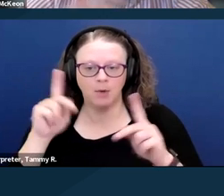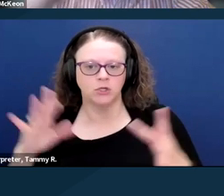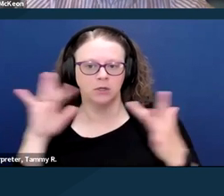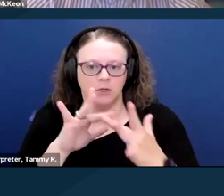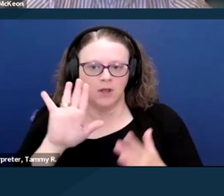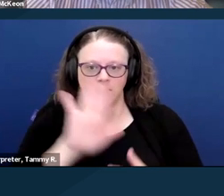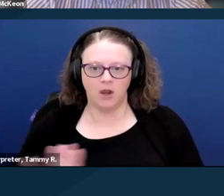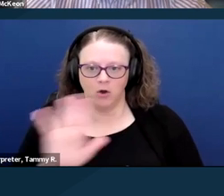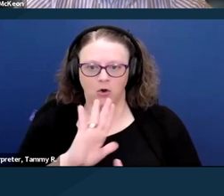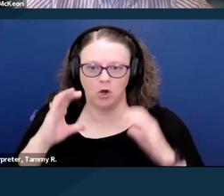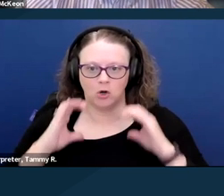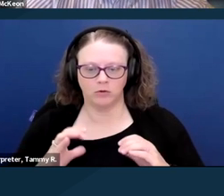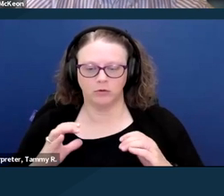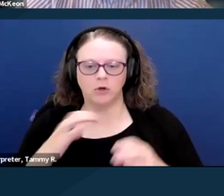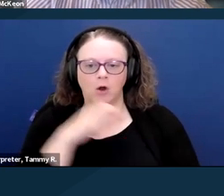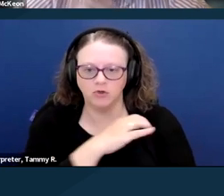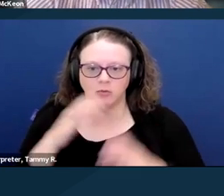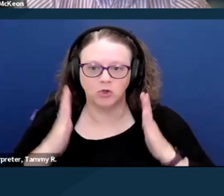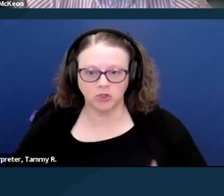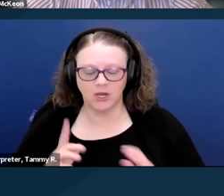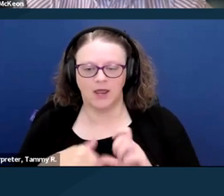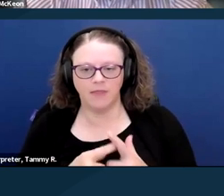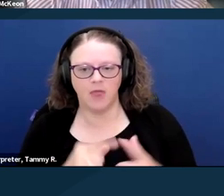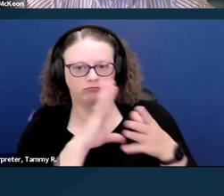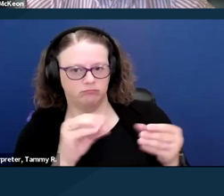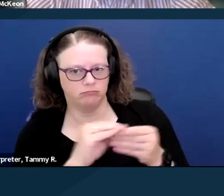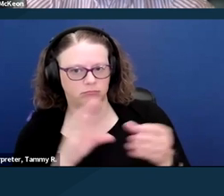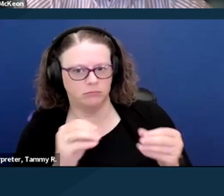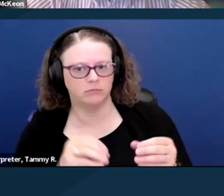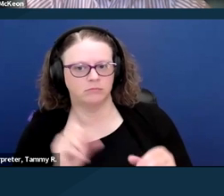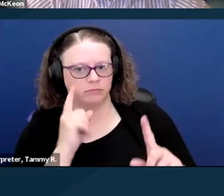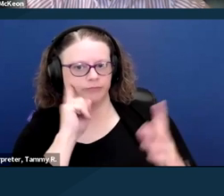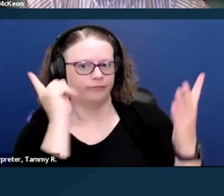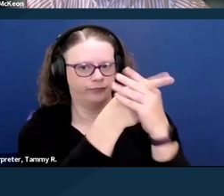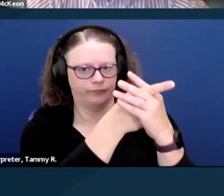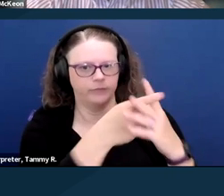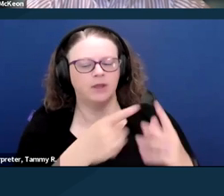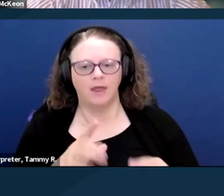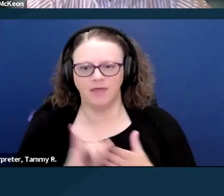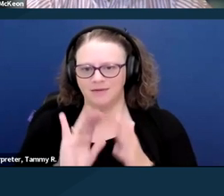with their member, with their representative here in Congress. And that's how we're going to get this across the finish line.